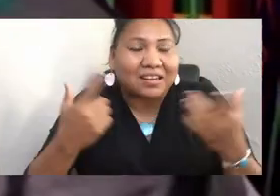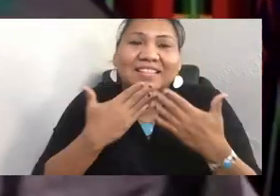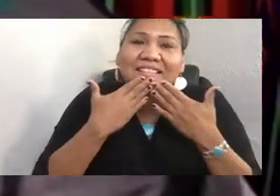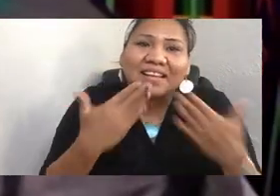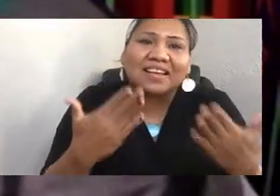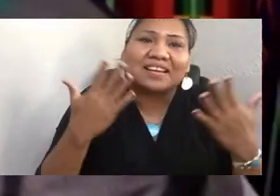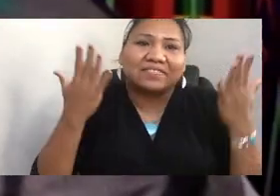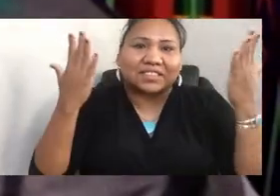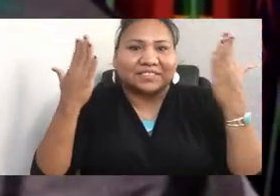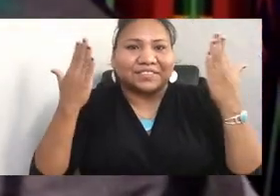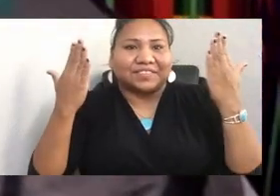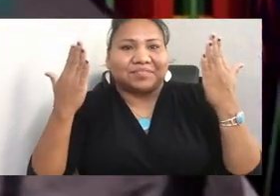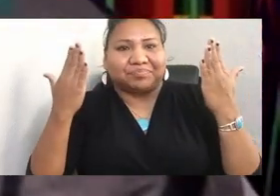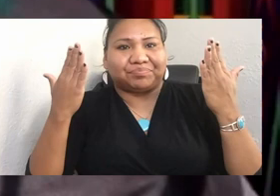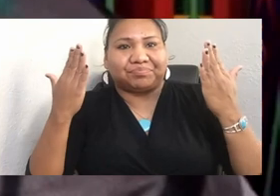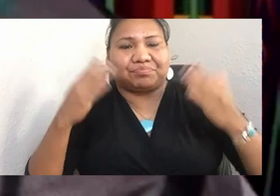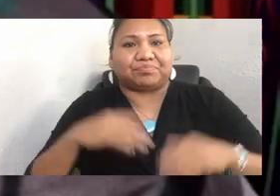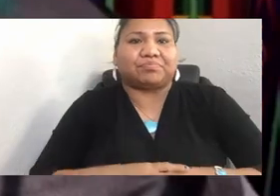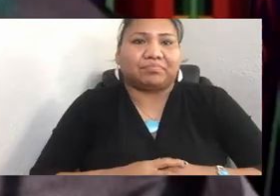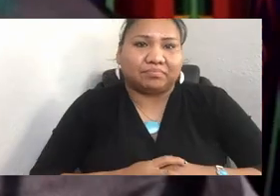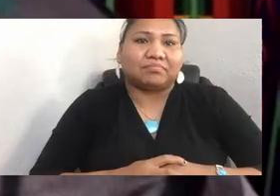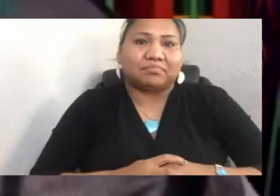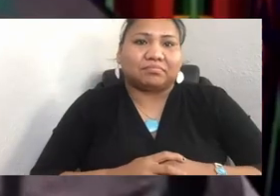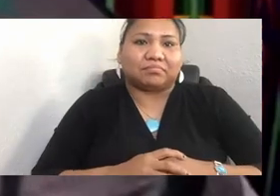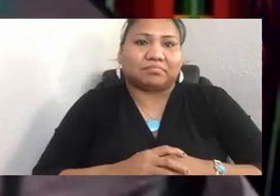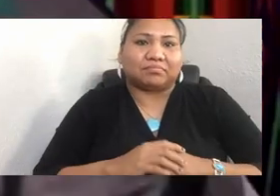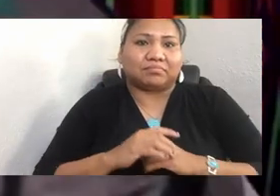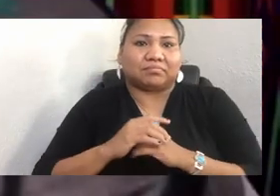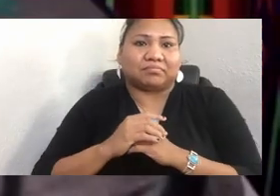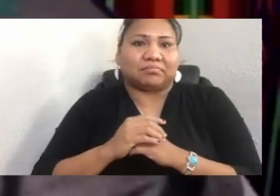Is my ancestral name. My birth name was Michael Vindiola.